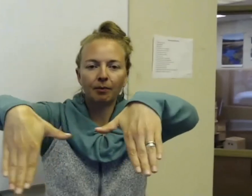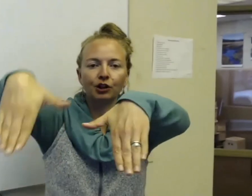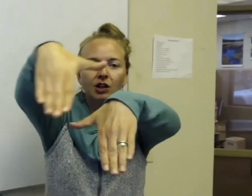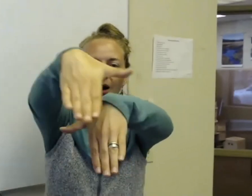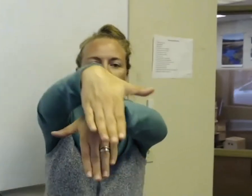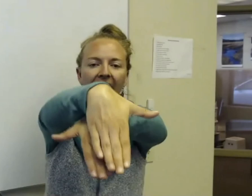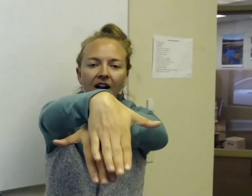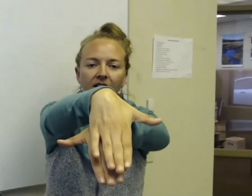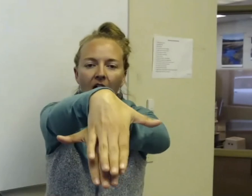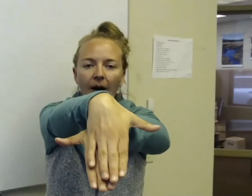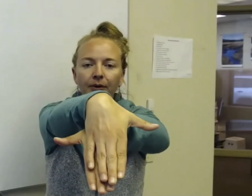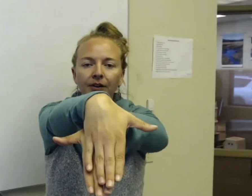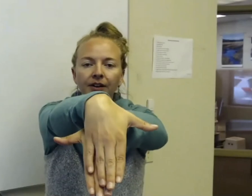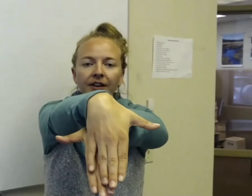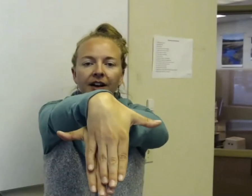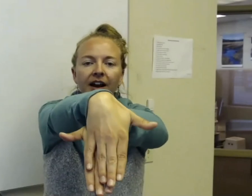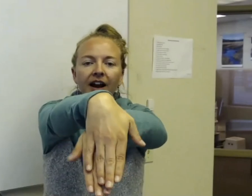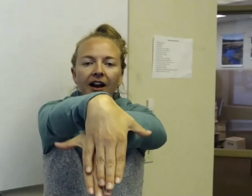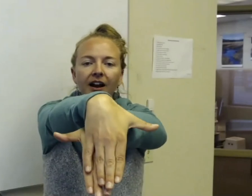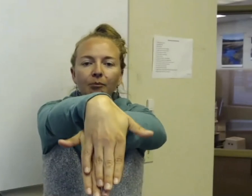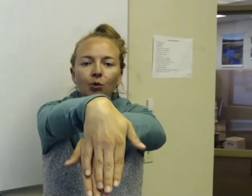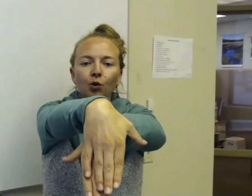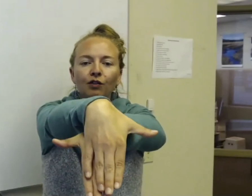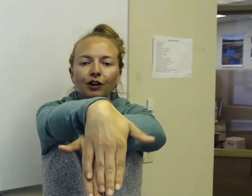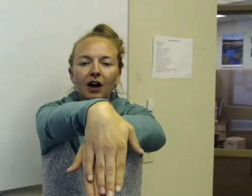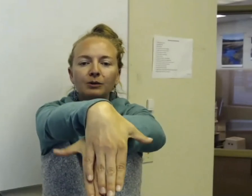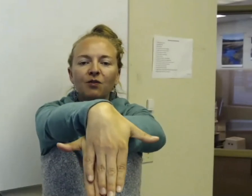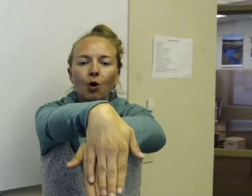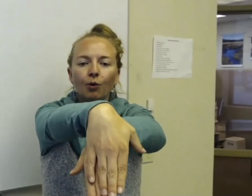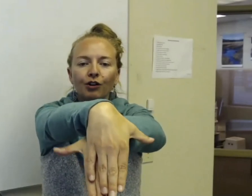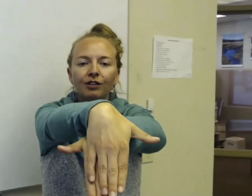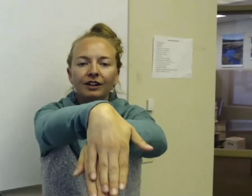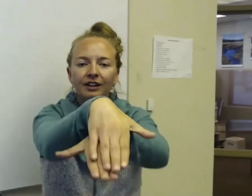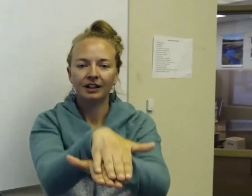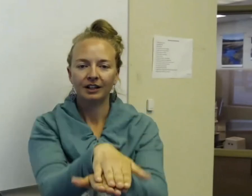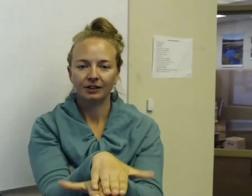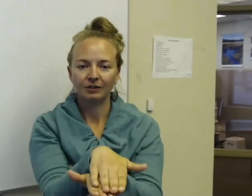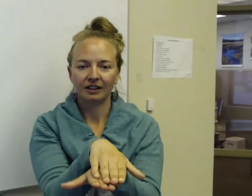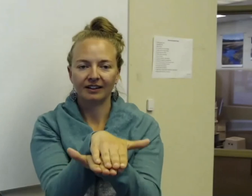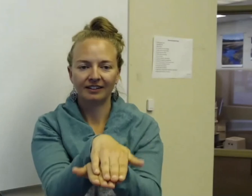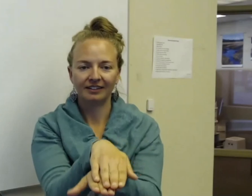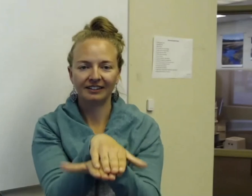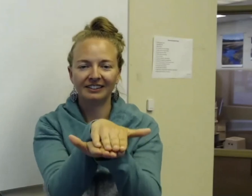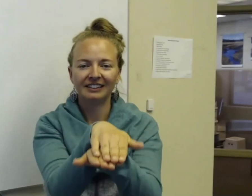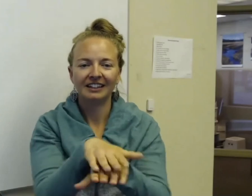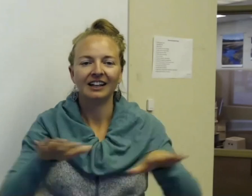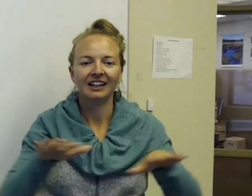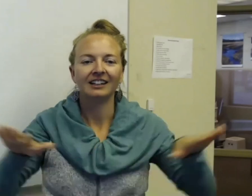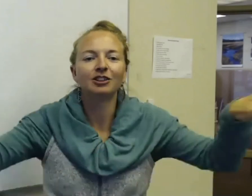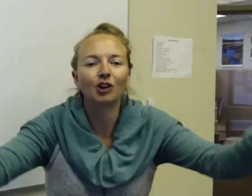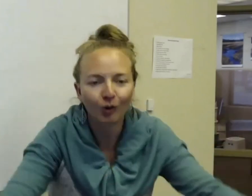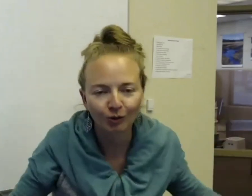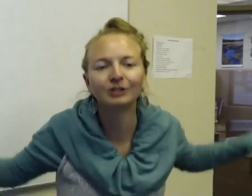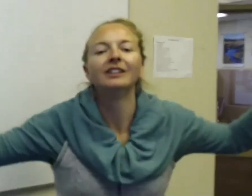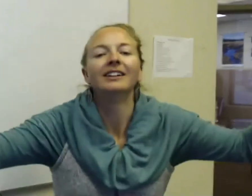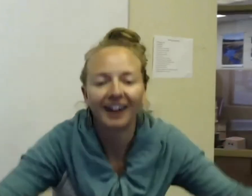Put your dominant hand on top and move your thumbs forward. So it's like, it's a turtle